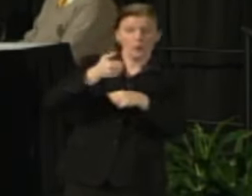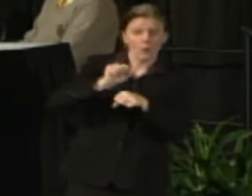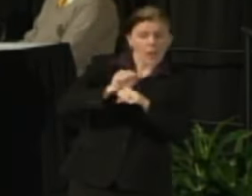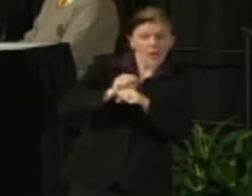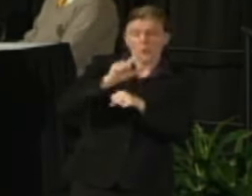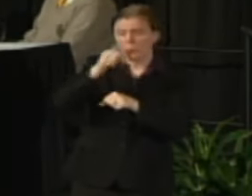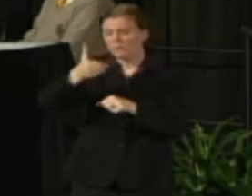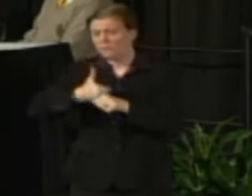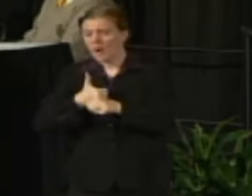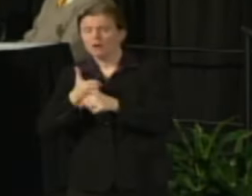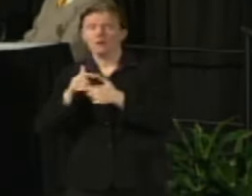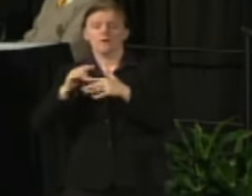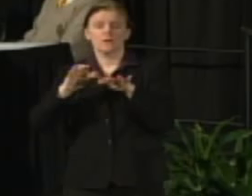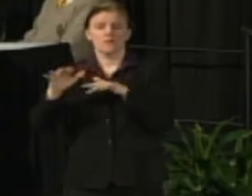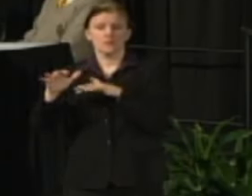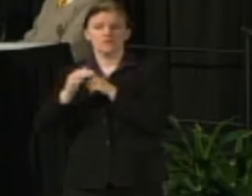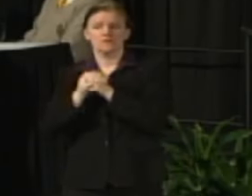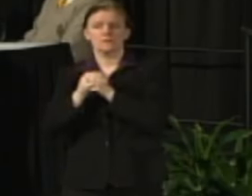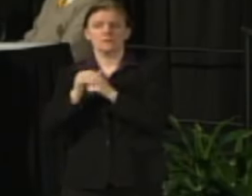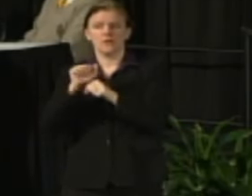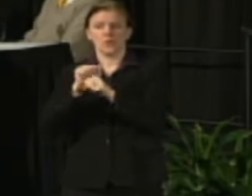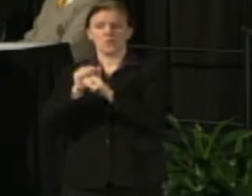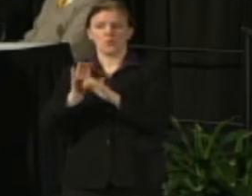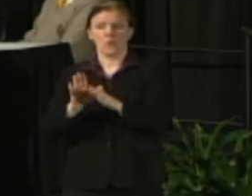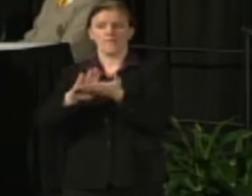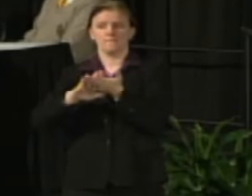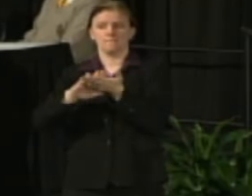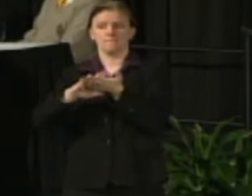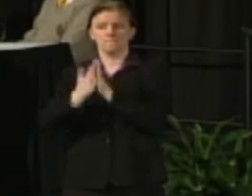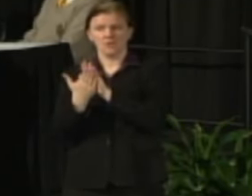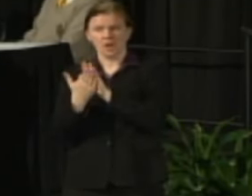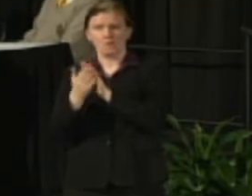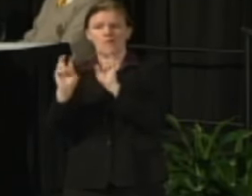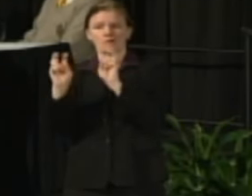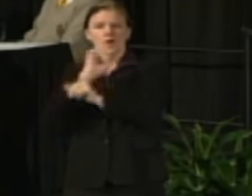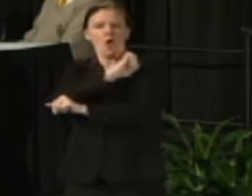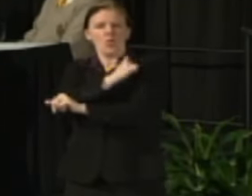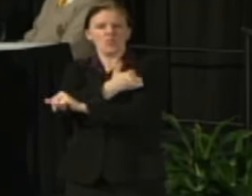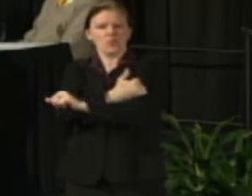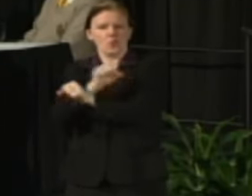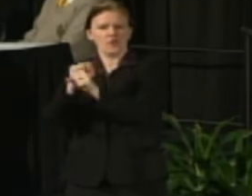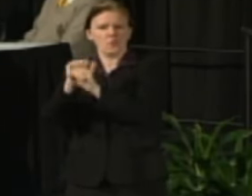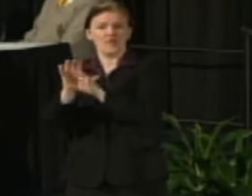Employees would become Authority, no longer state employees but Public or Authority employees.